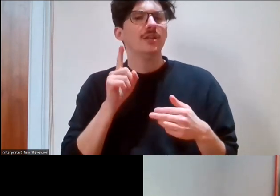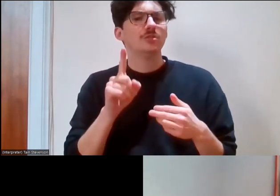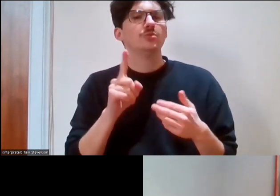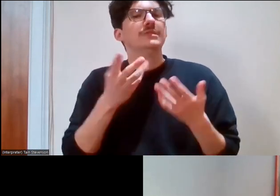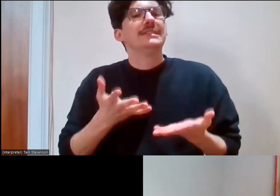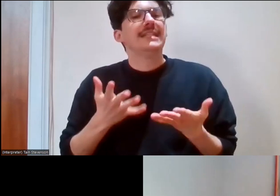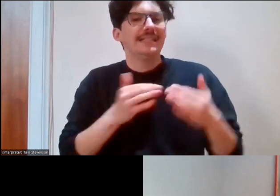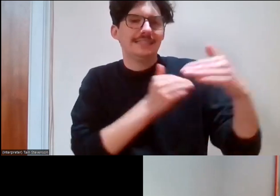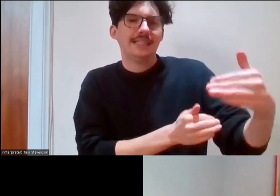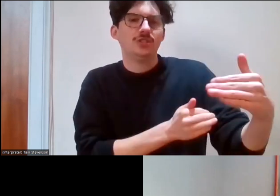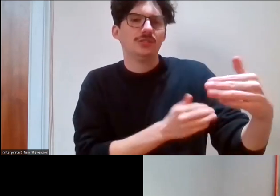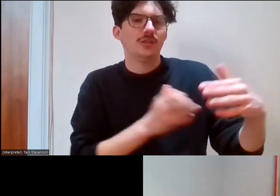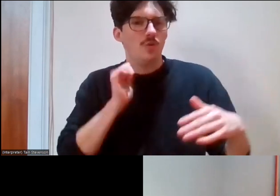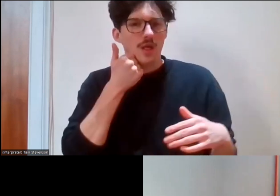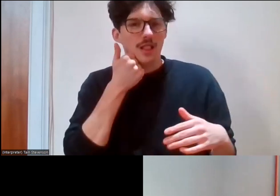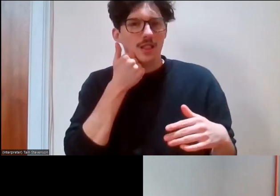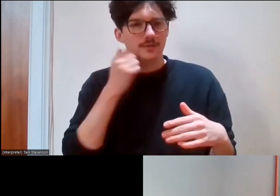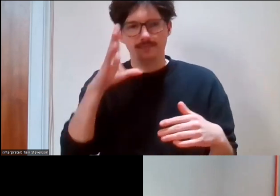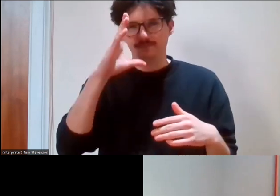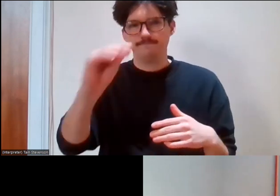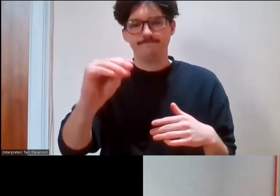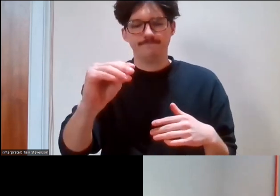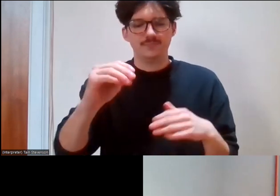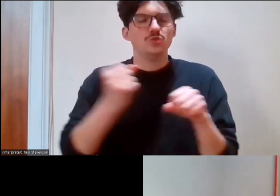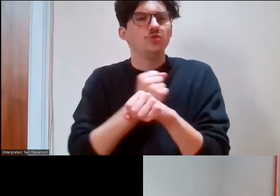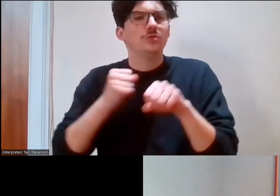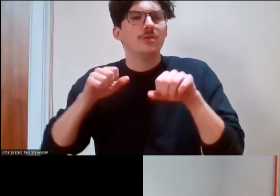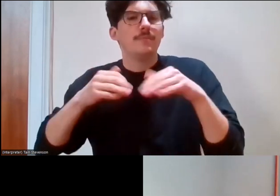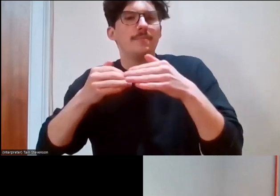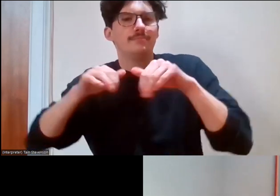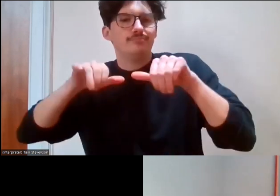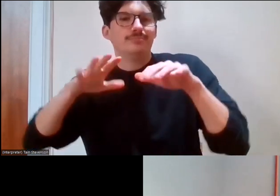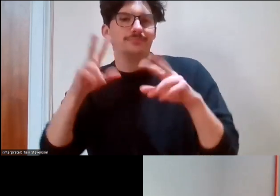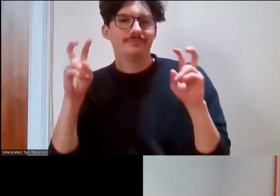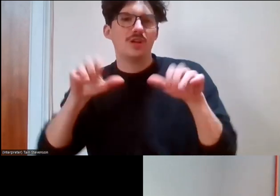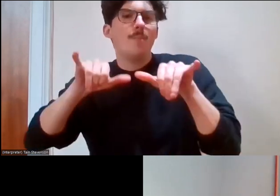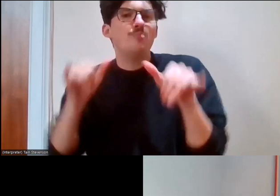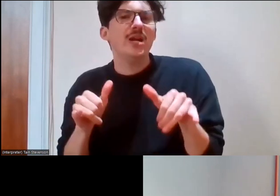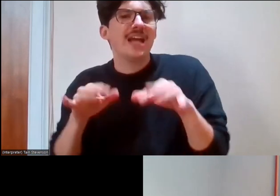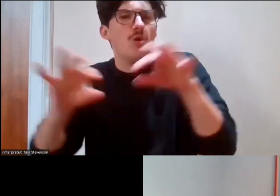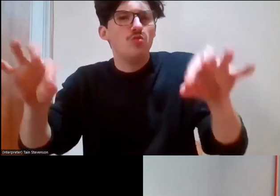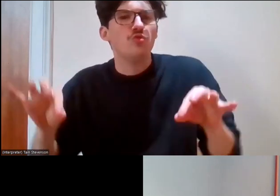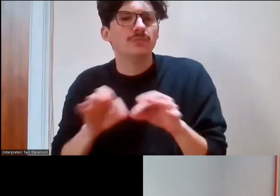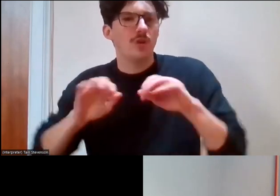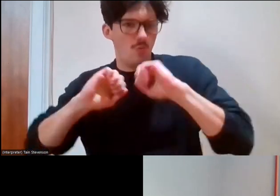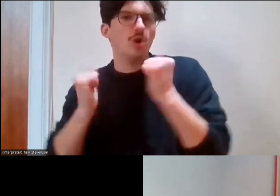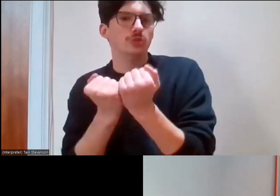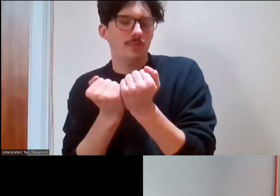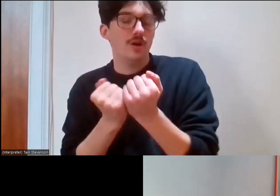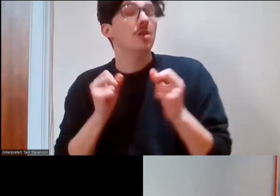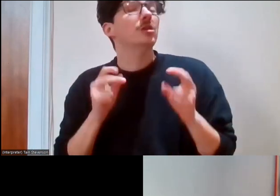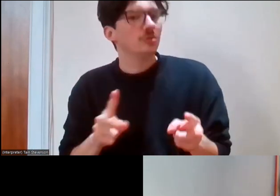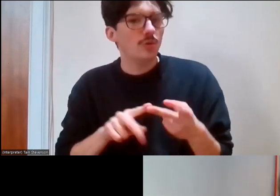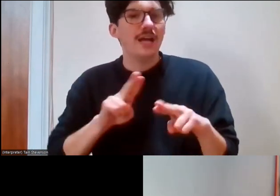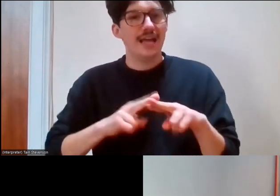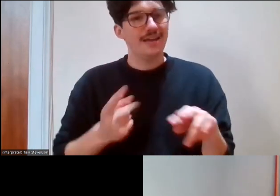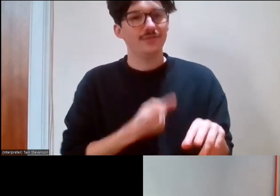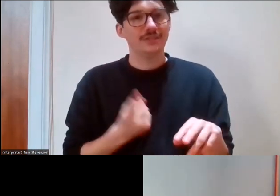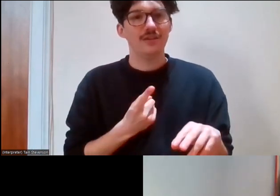we will be breaking out into breakout rooms so if you need a BSL interpreter to support